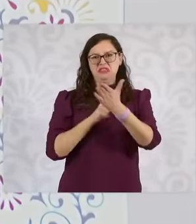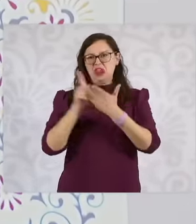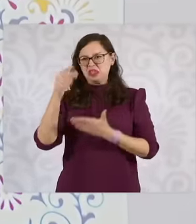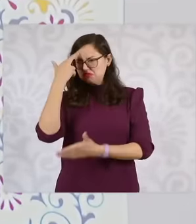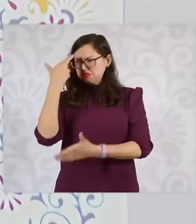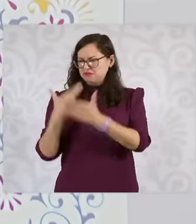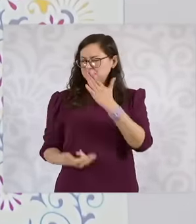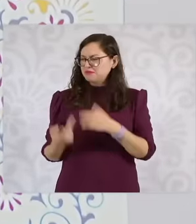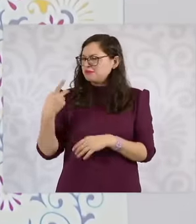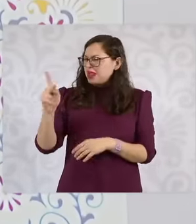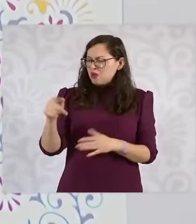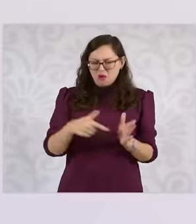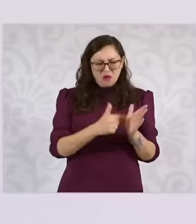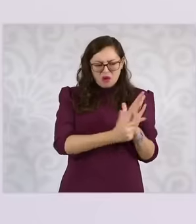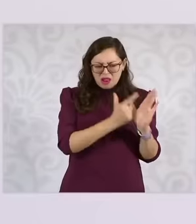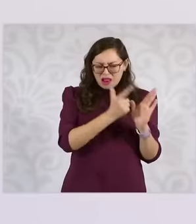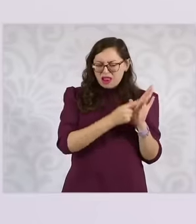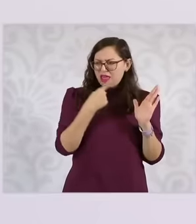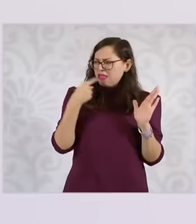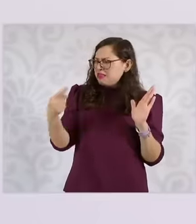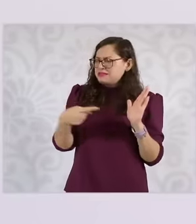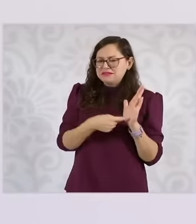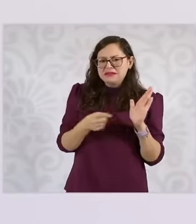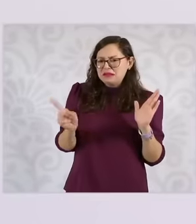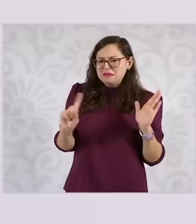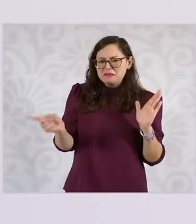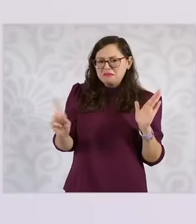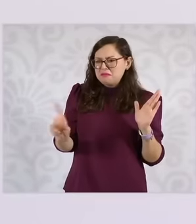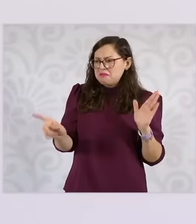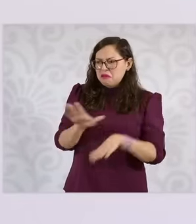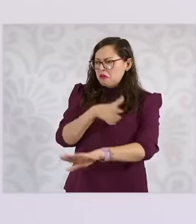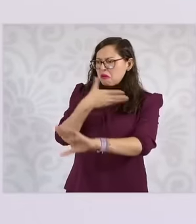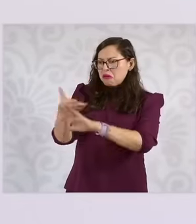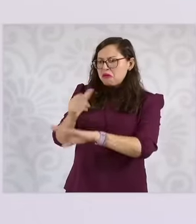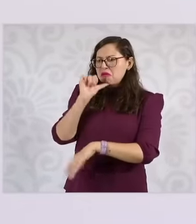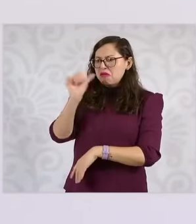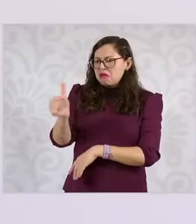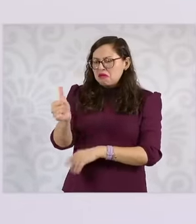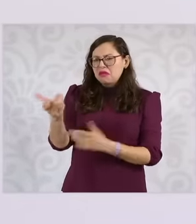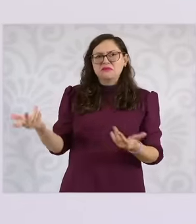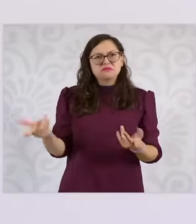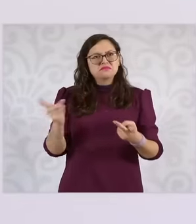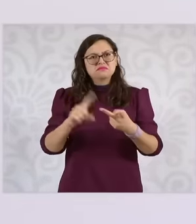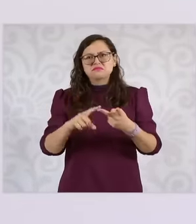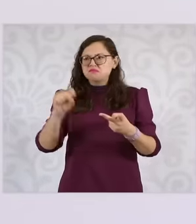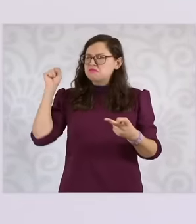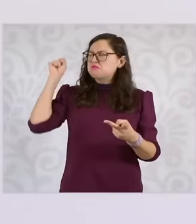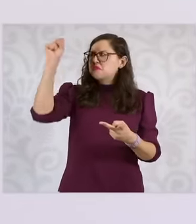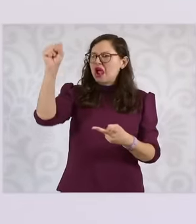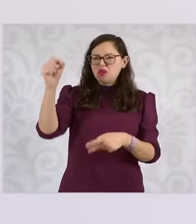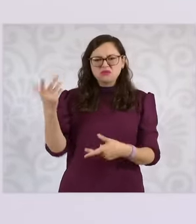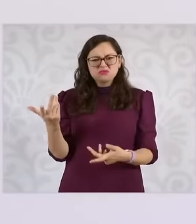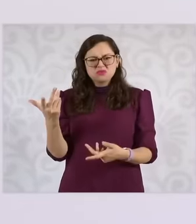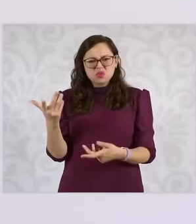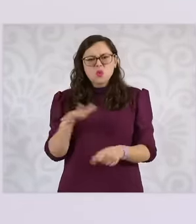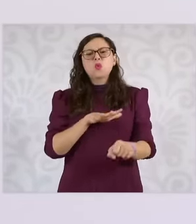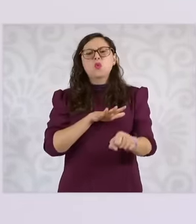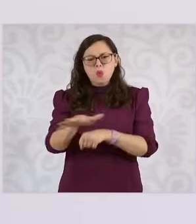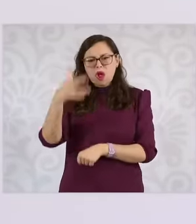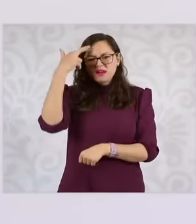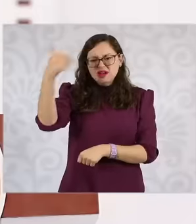their income. So what is the reason for the workers of the